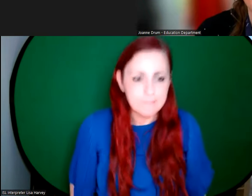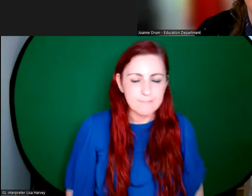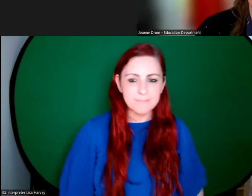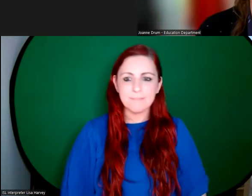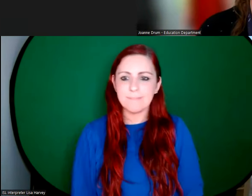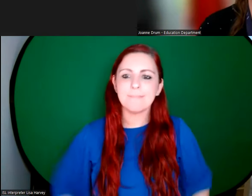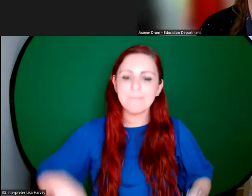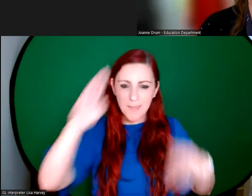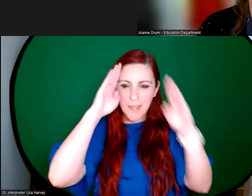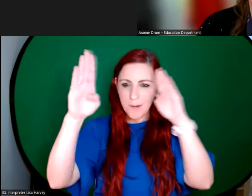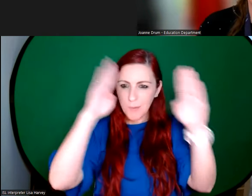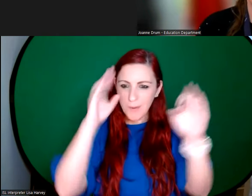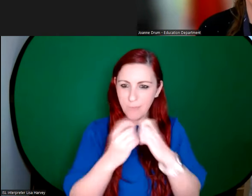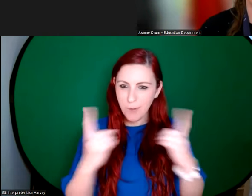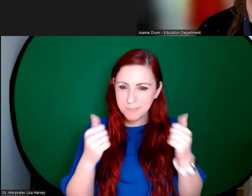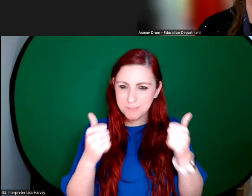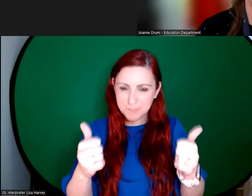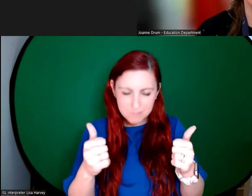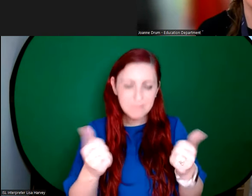Joanne Drum: Good afternoon, everybody. And you are very welcome to this